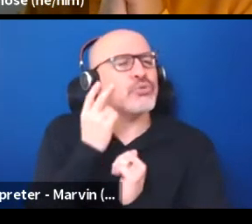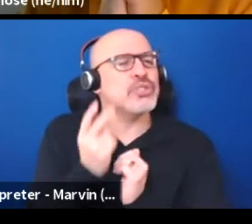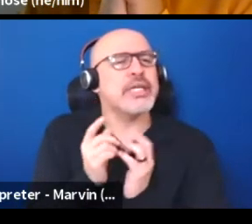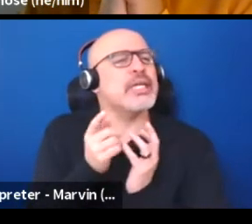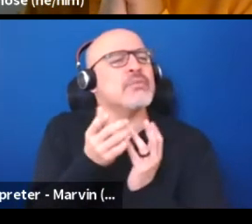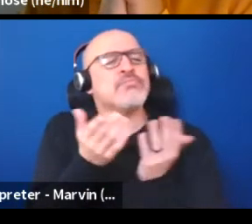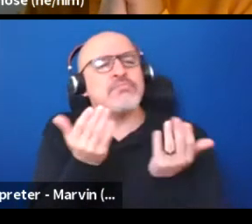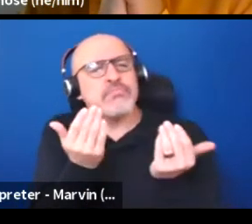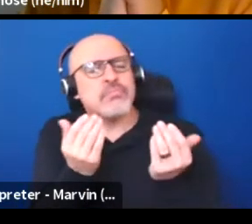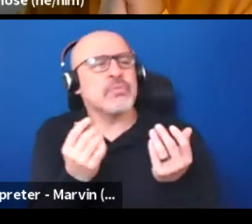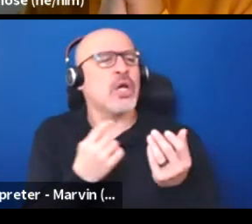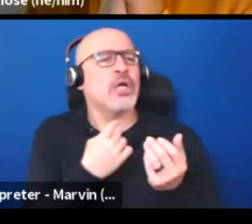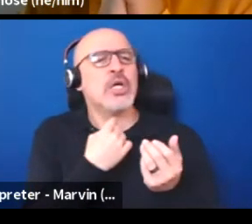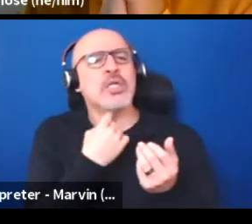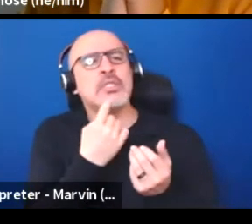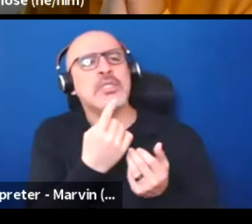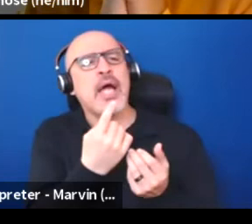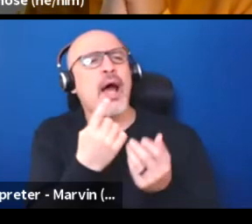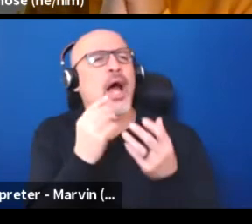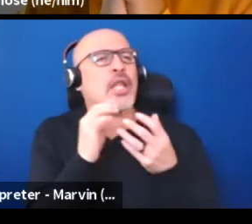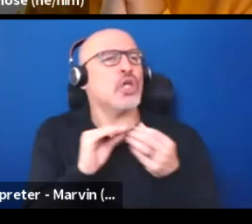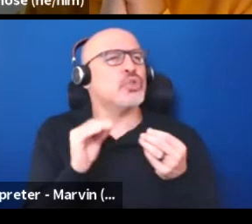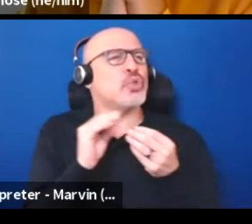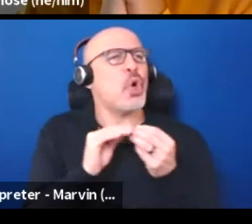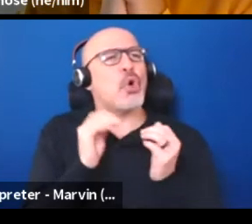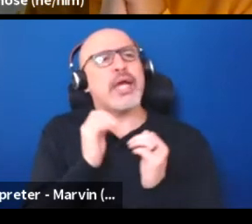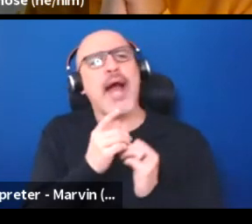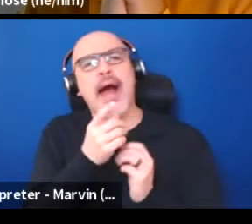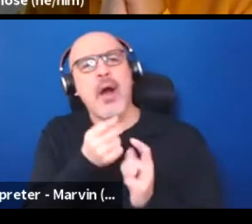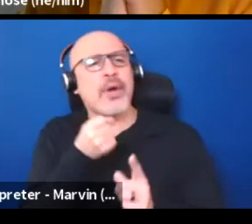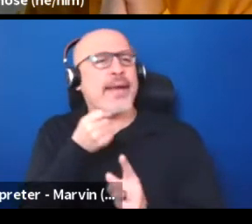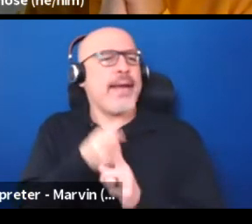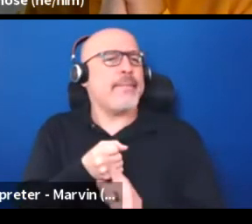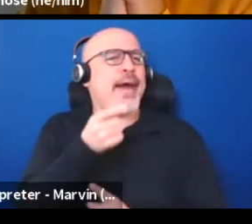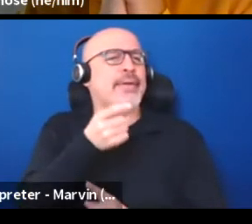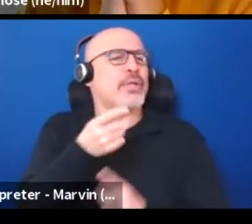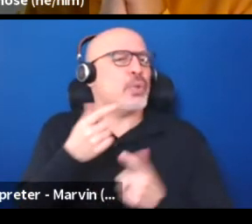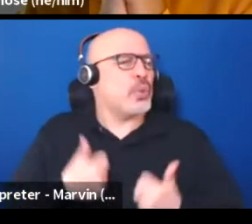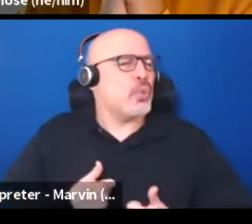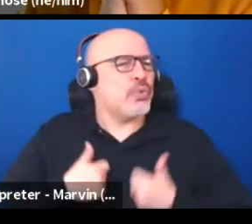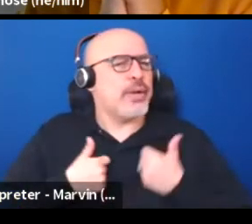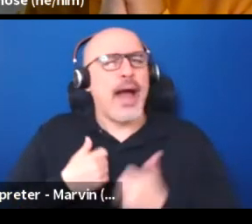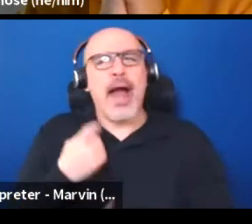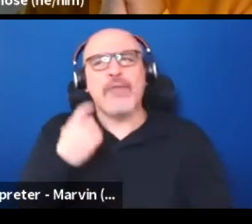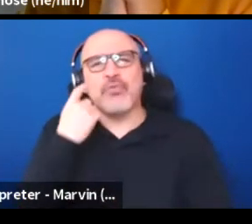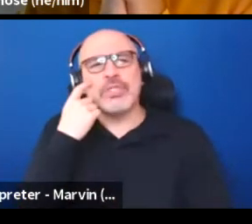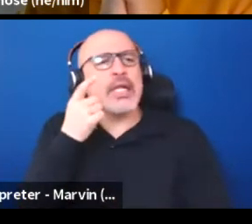a story about how that show made an impact recently. Did you reflect on that?